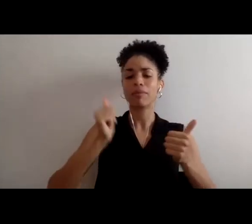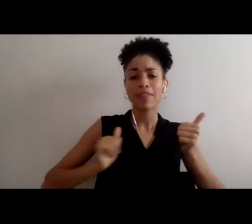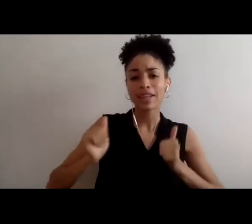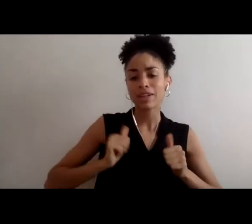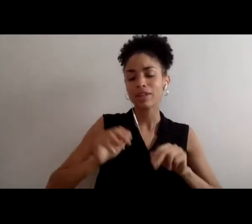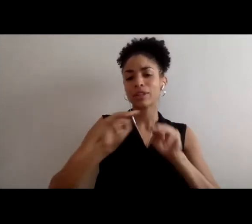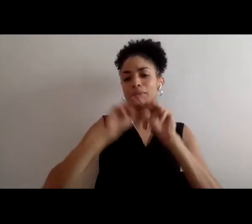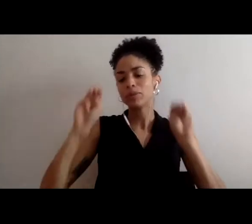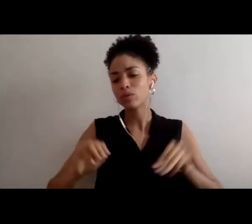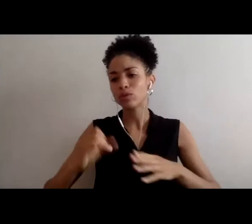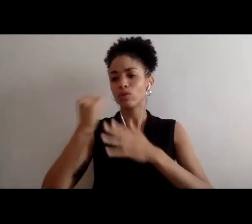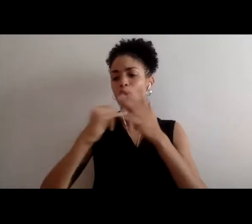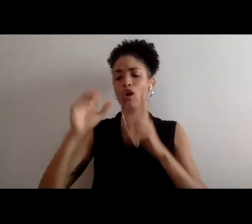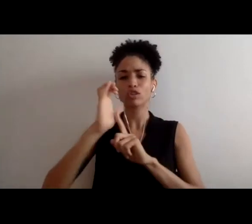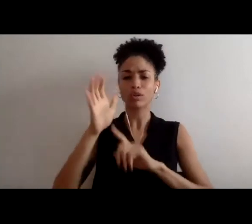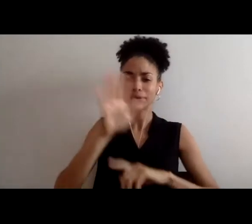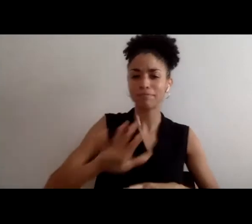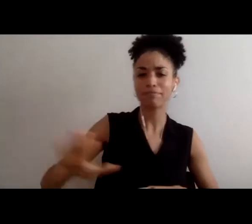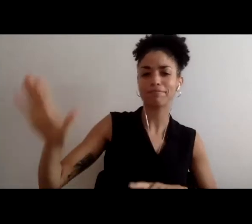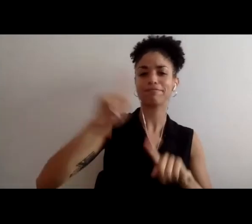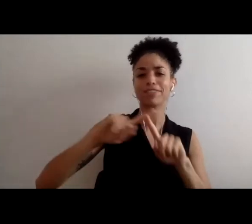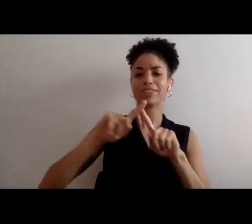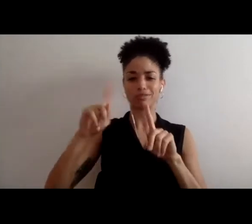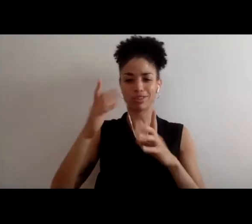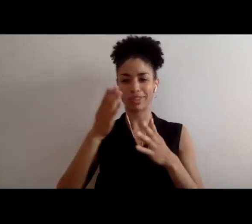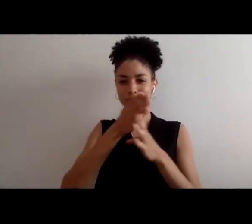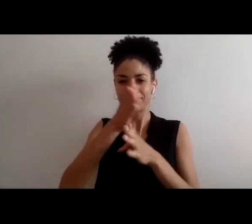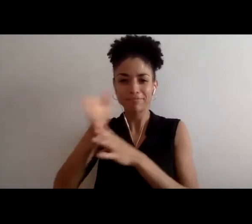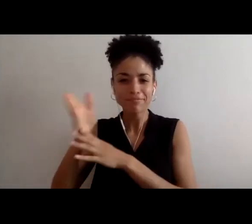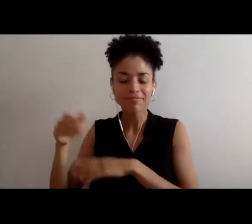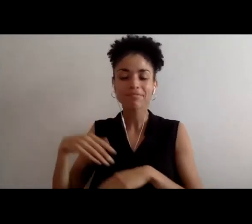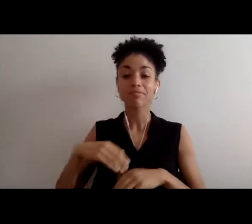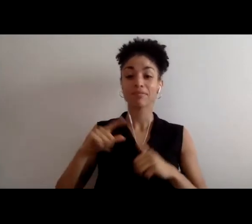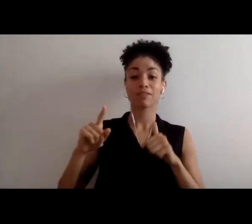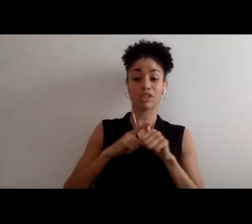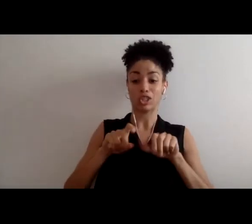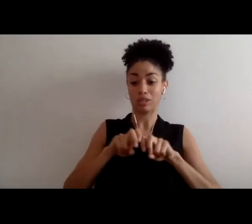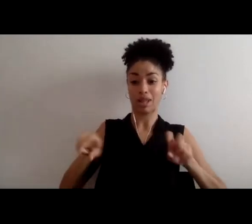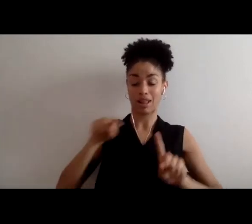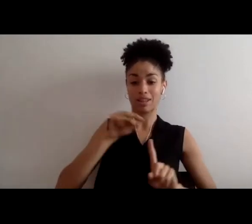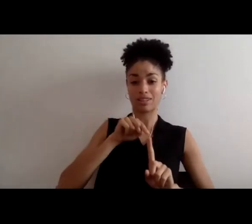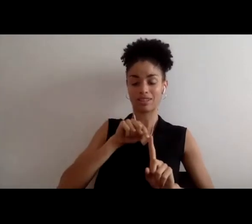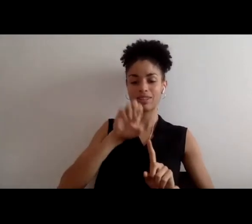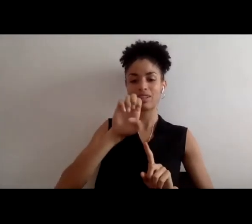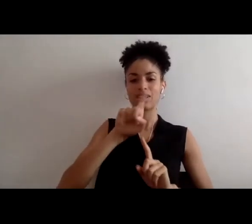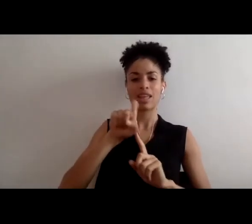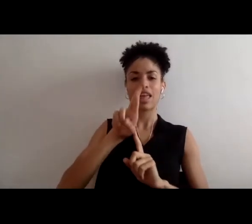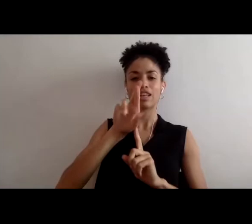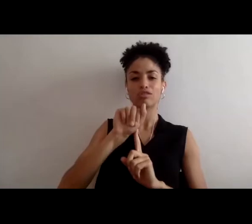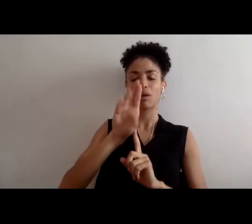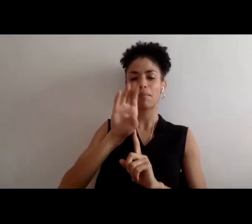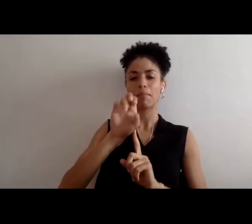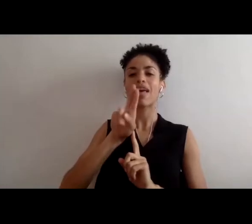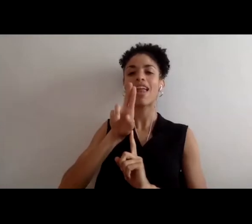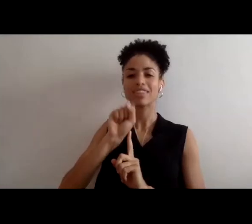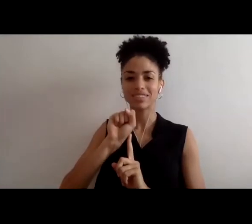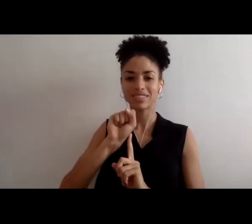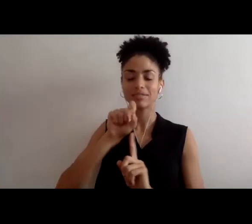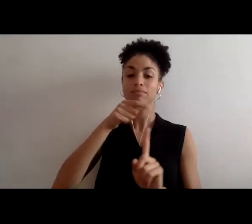culture sector. Our first panelist is Ezra Bennis. He is a